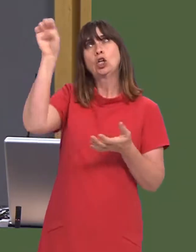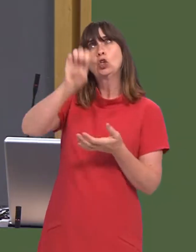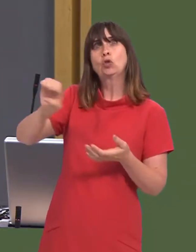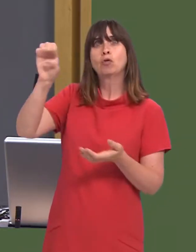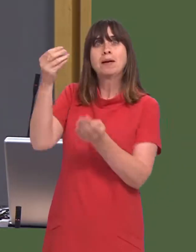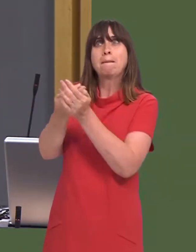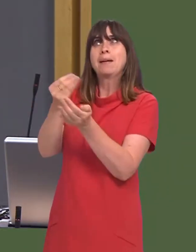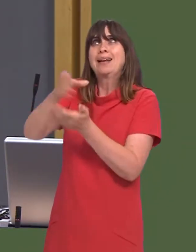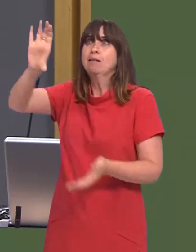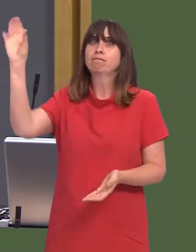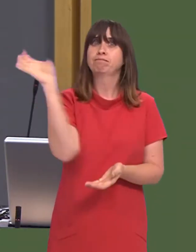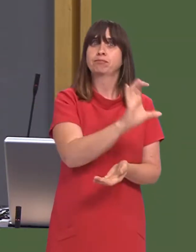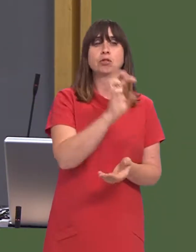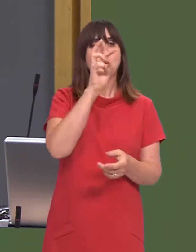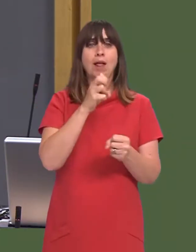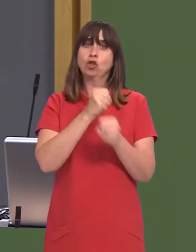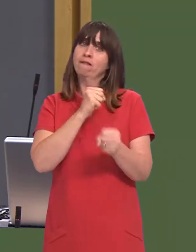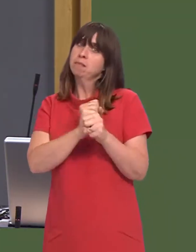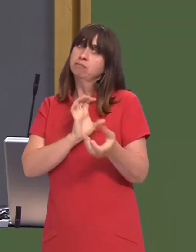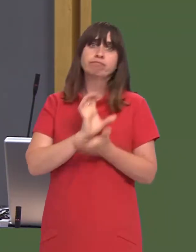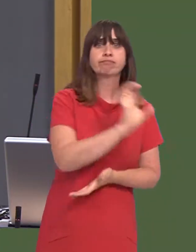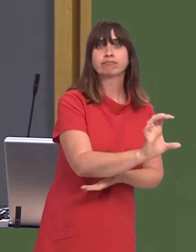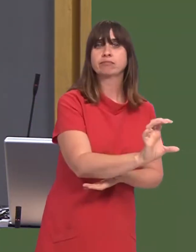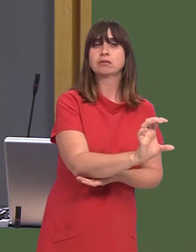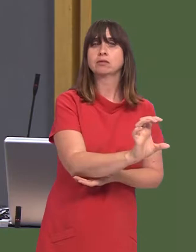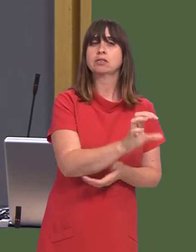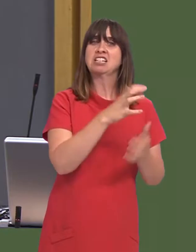investment of European funding and support from the Welsh Government.